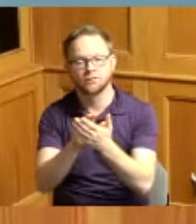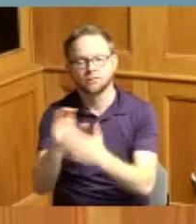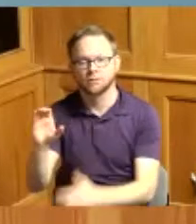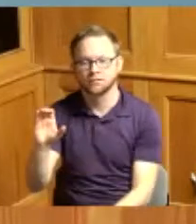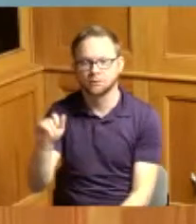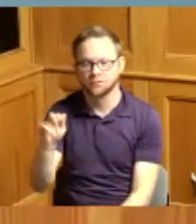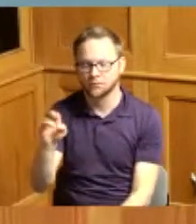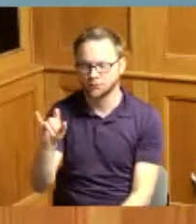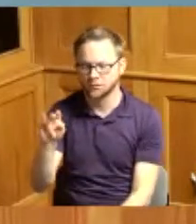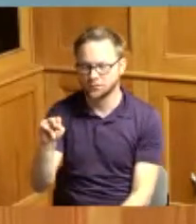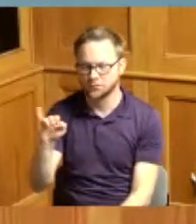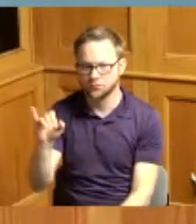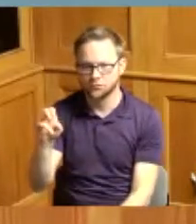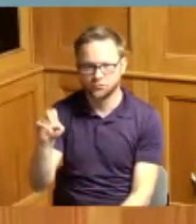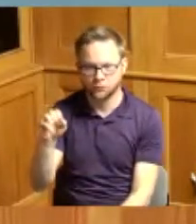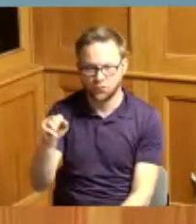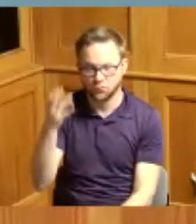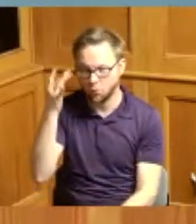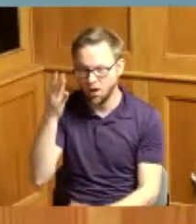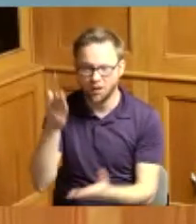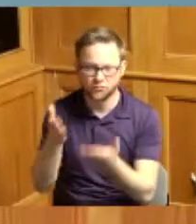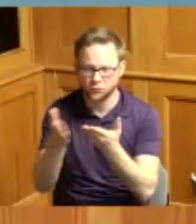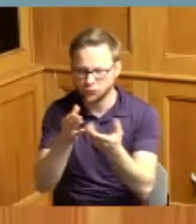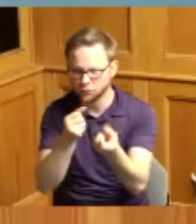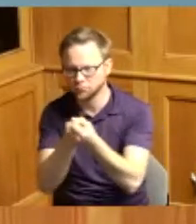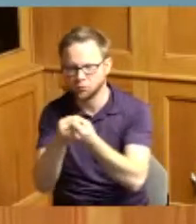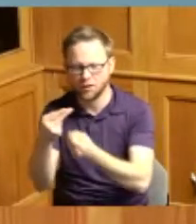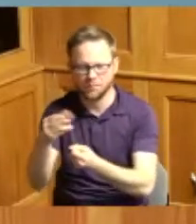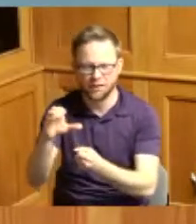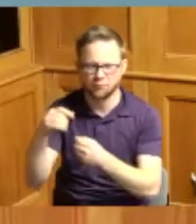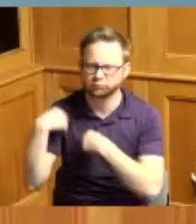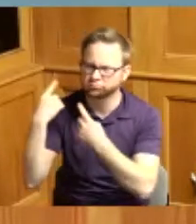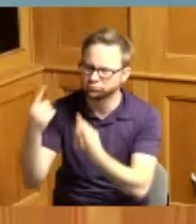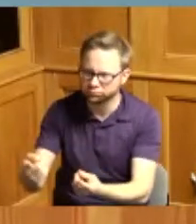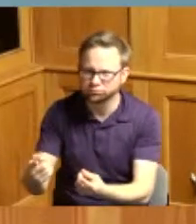for her contributions in Hamilton County whereas the Hamilton County Commissioners